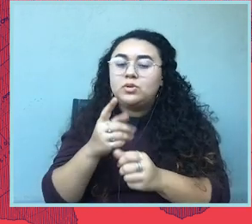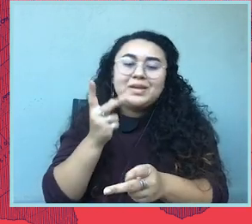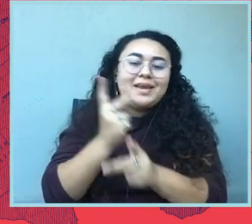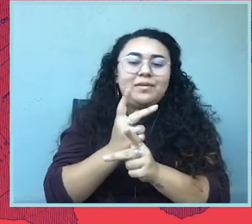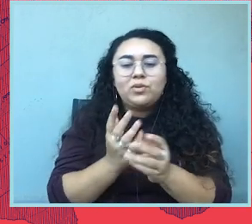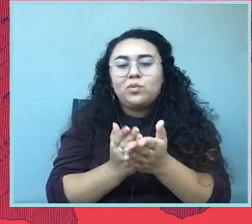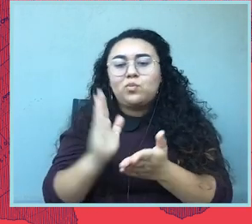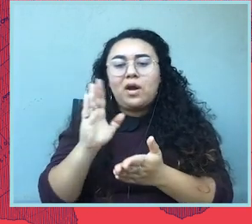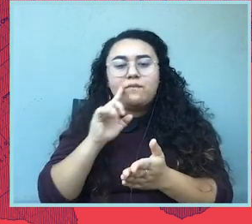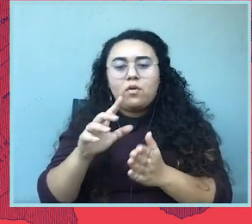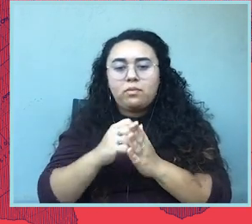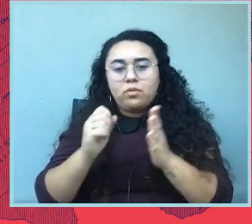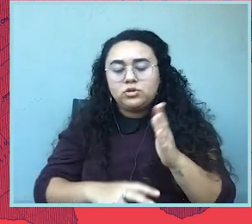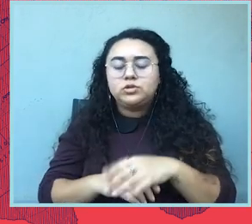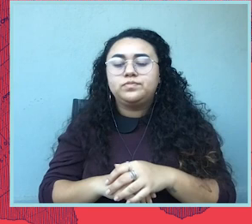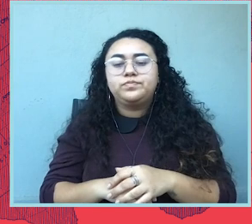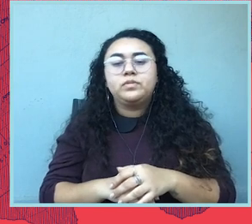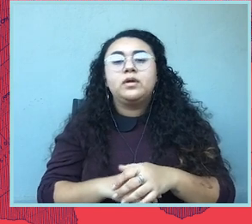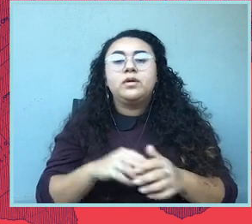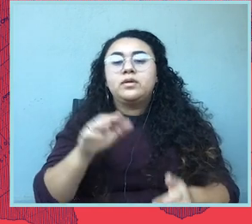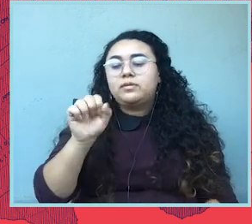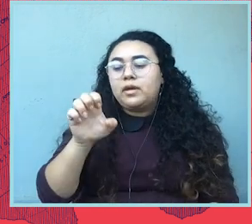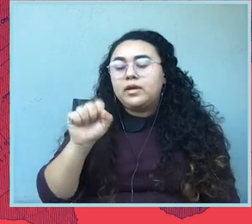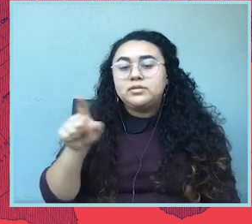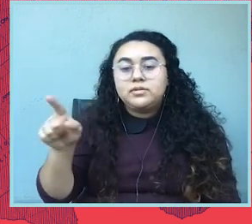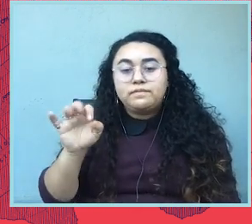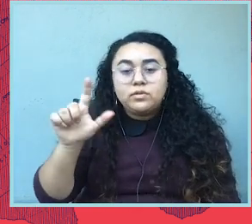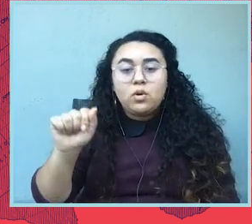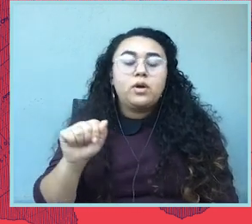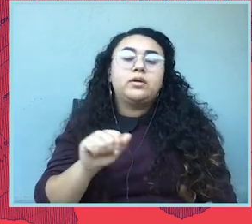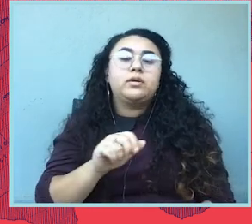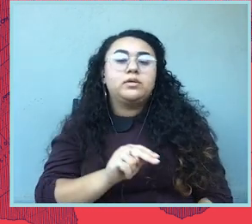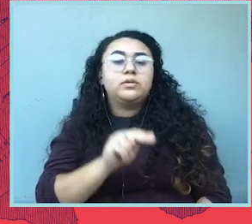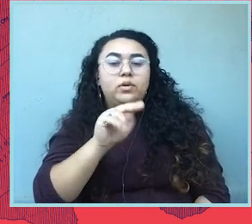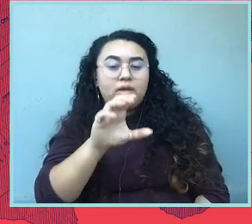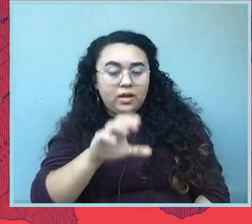And so we have cases going on in Florida, for example, in North Carolina, challenging restrictions under the state constitution.